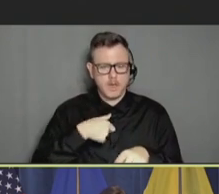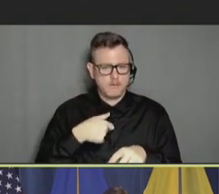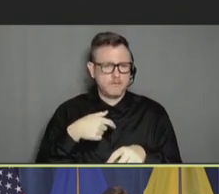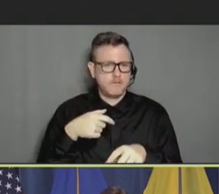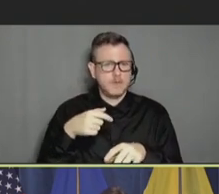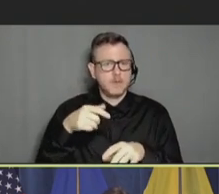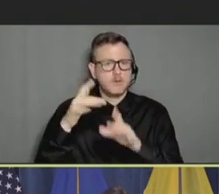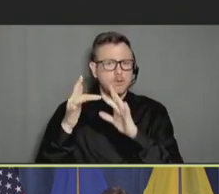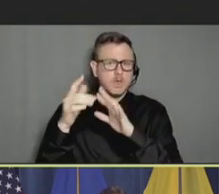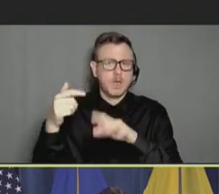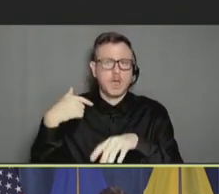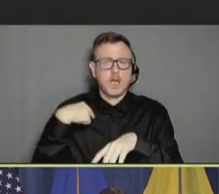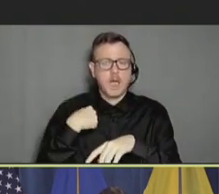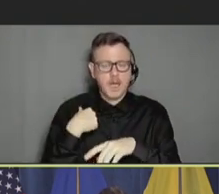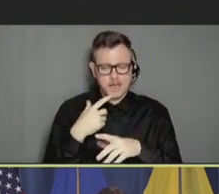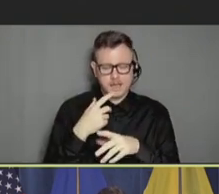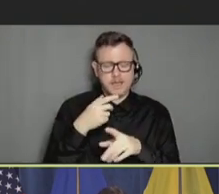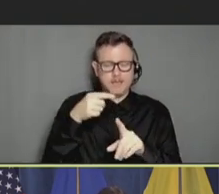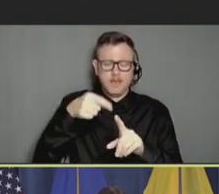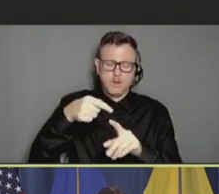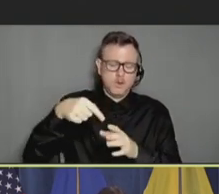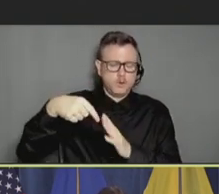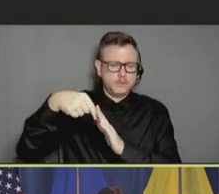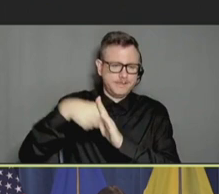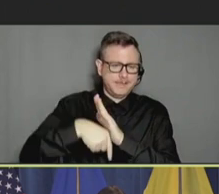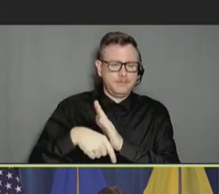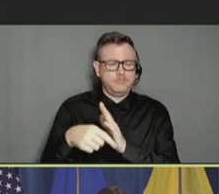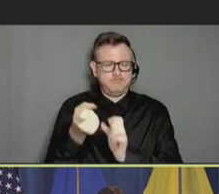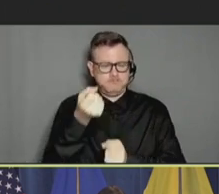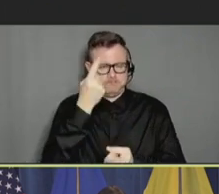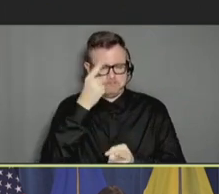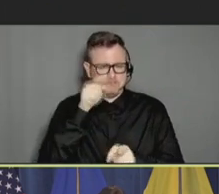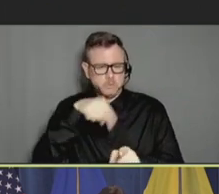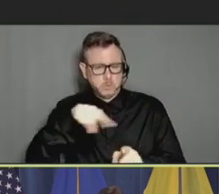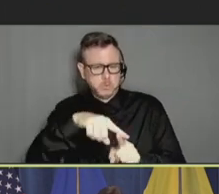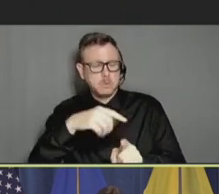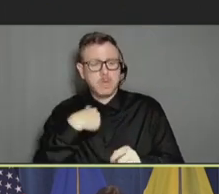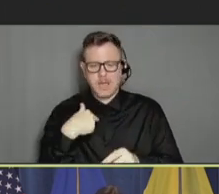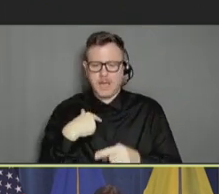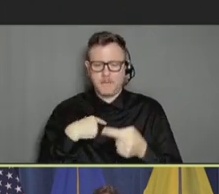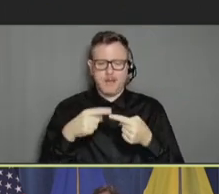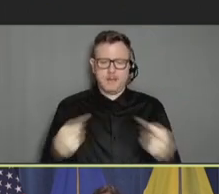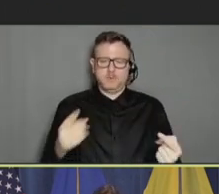take care of the opposite end of the spectrum. But, you know, we talked for years about childhood